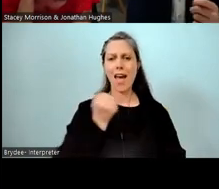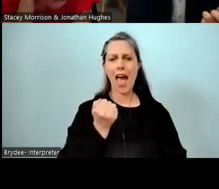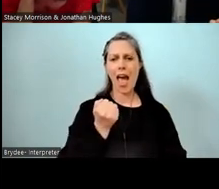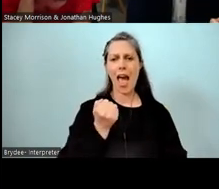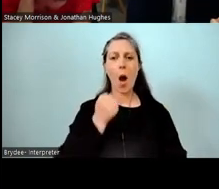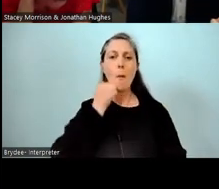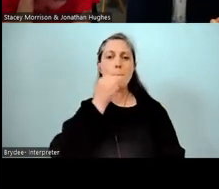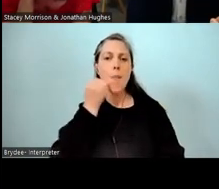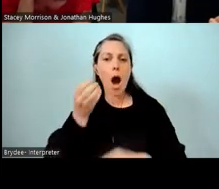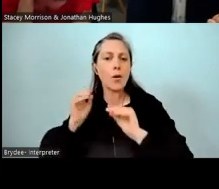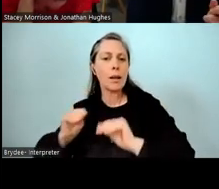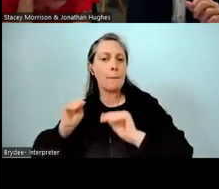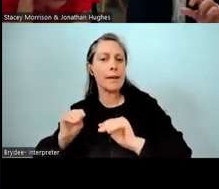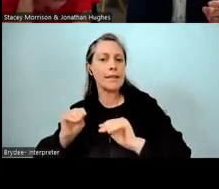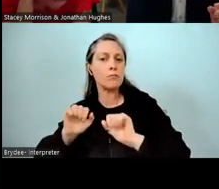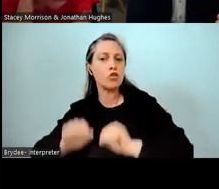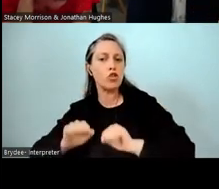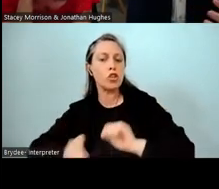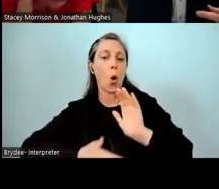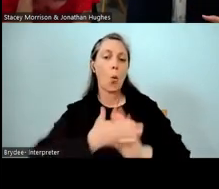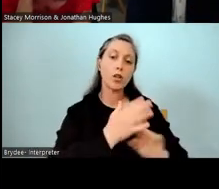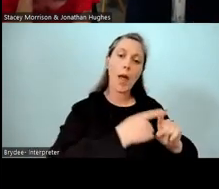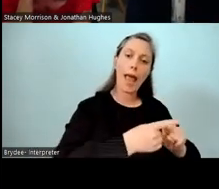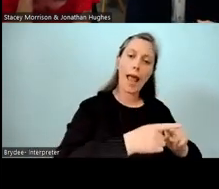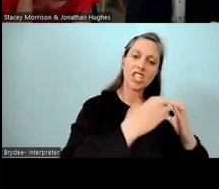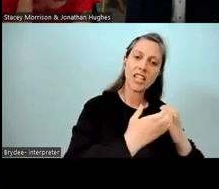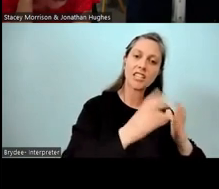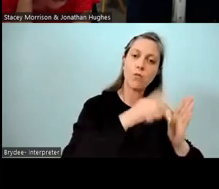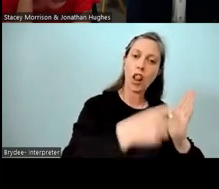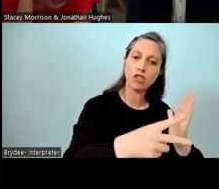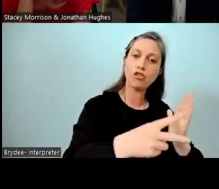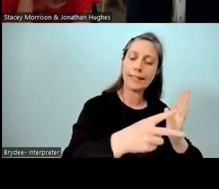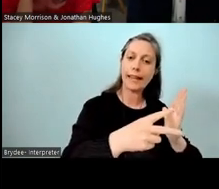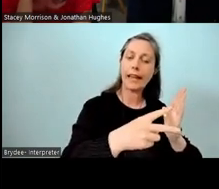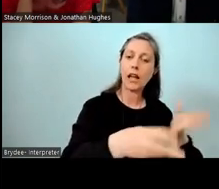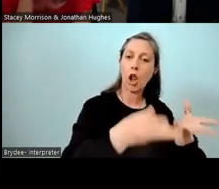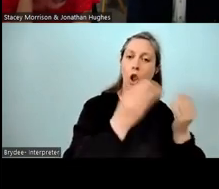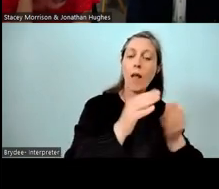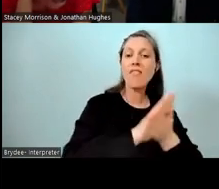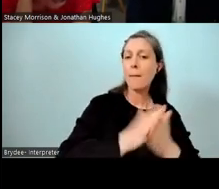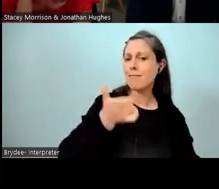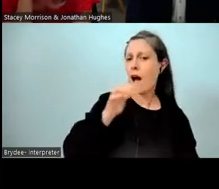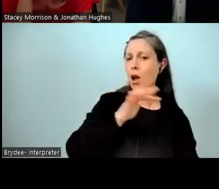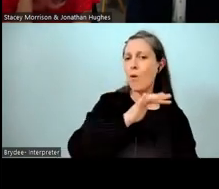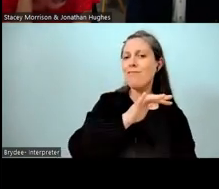did go to our mainstream classes to learn literacy, that enabled our kaiako to be available.